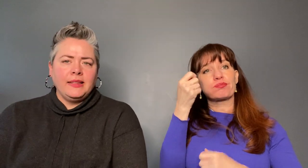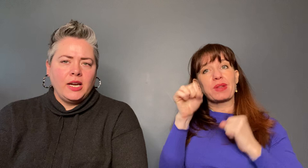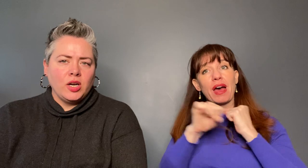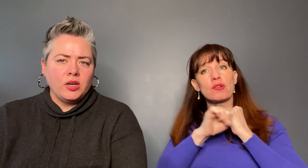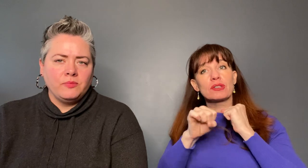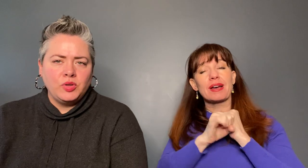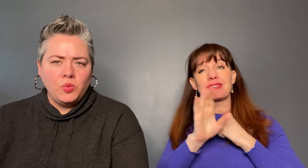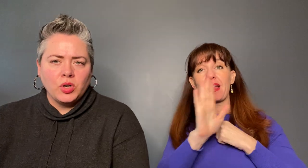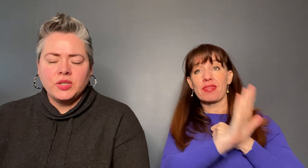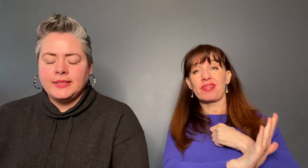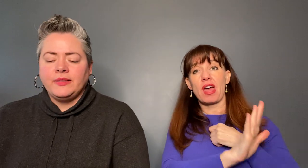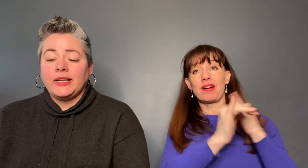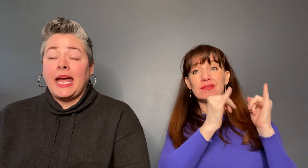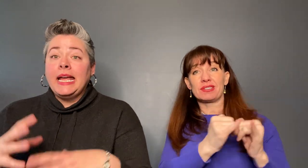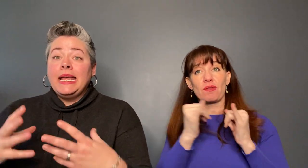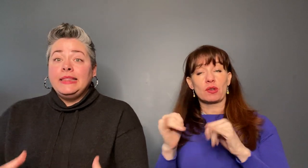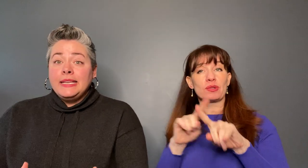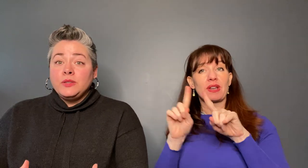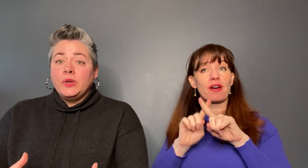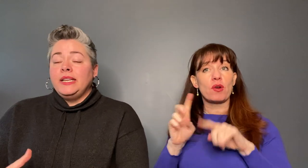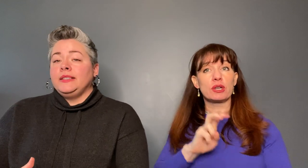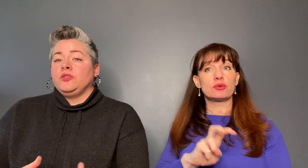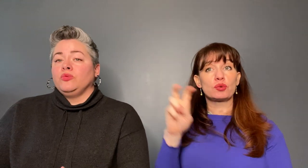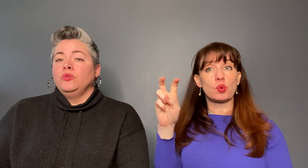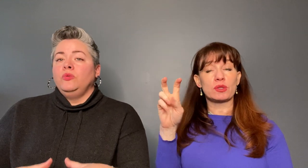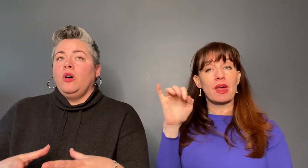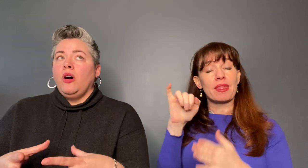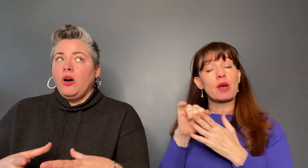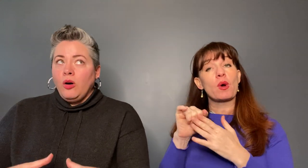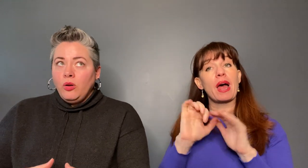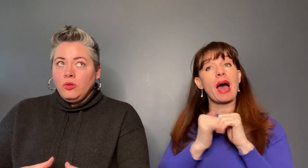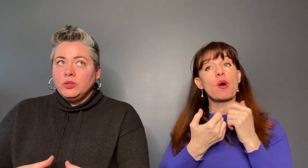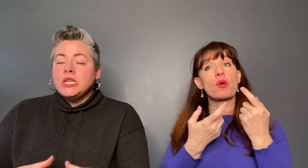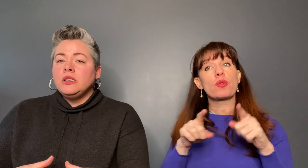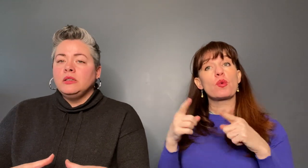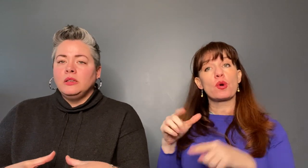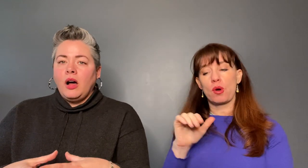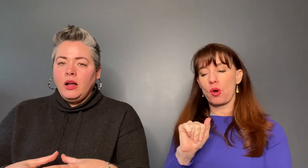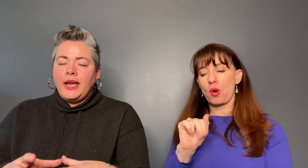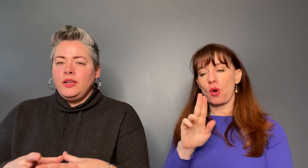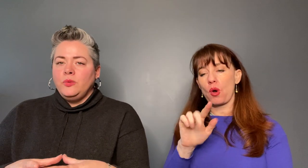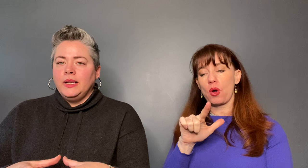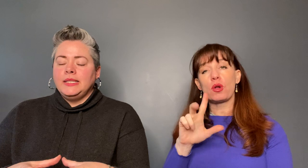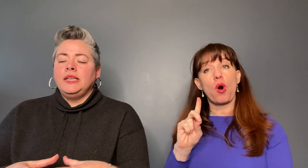tours and stuff like that. This one is through Auld Reekie